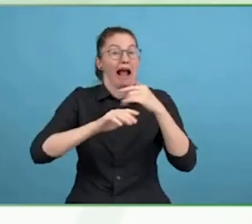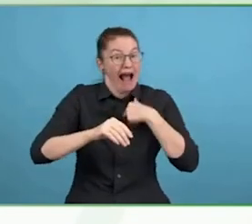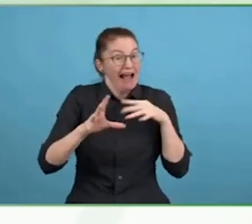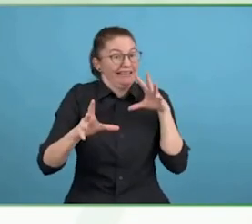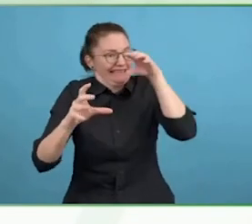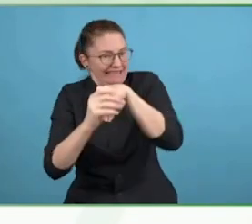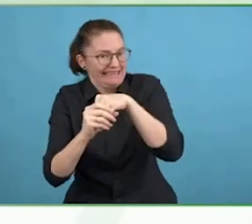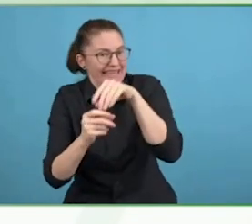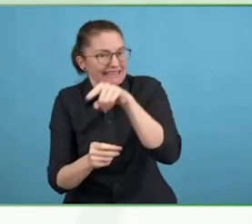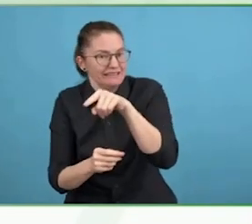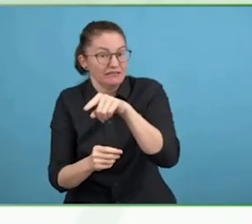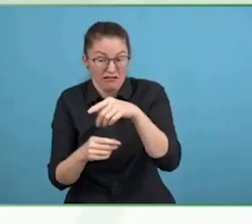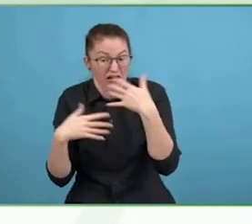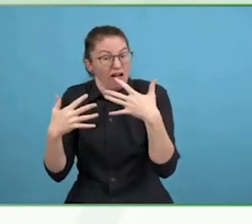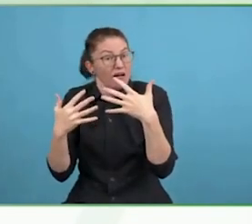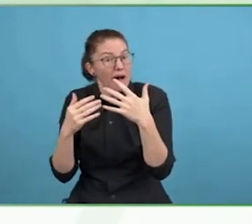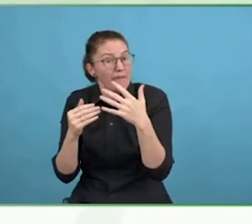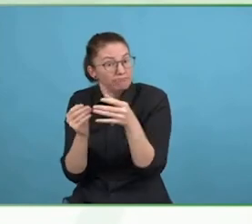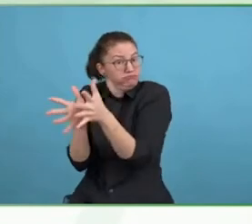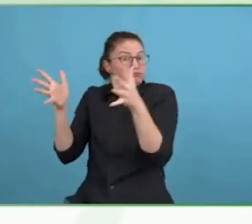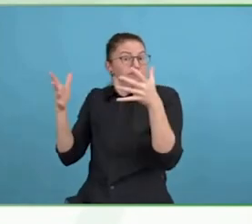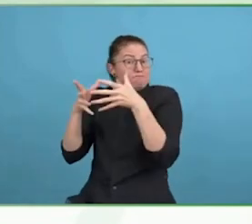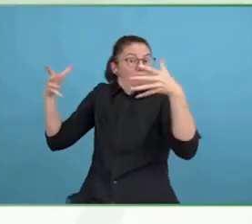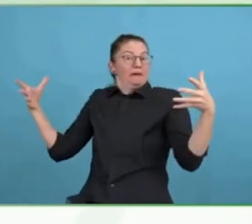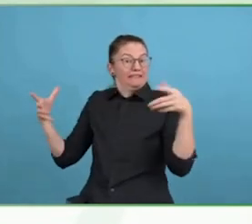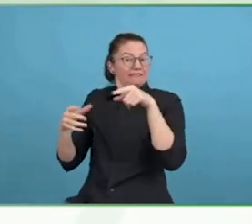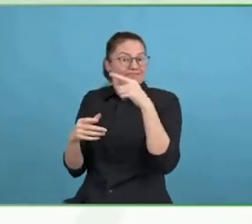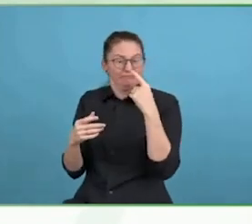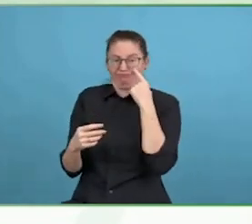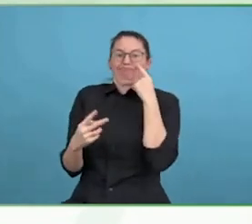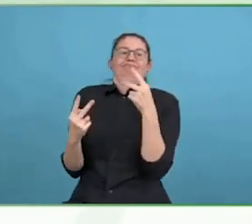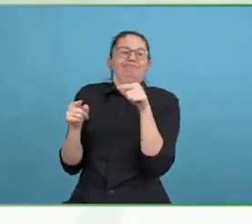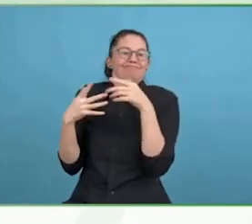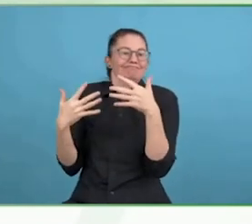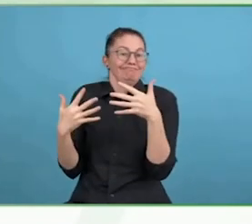as inattentive or they're not committed to this meeting.